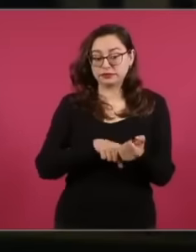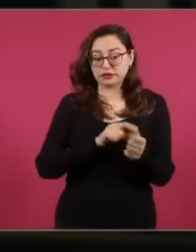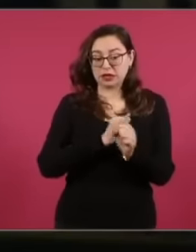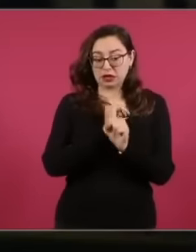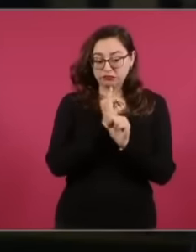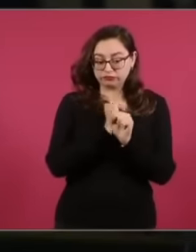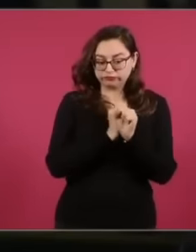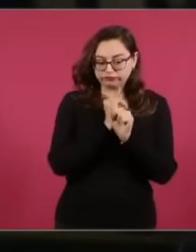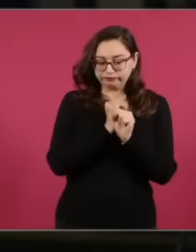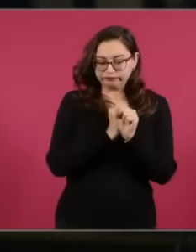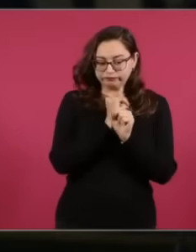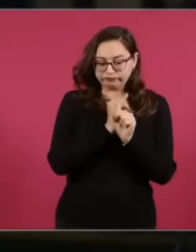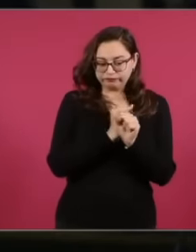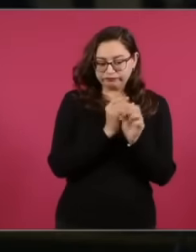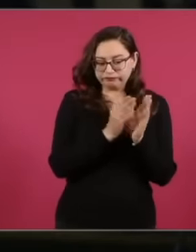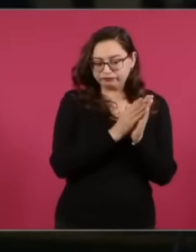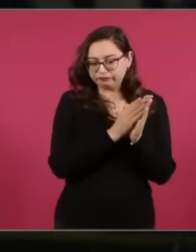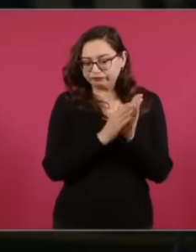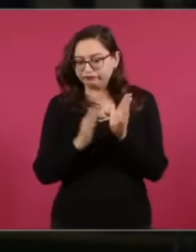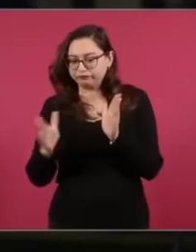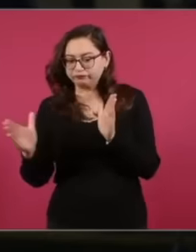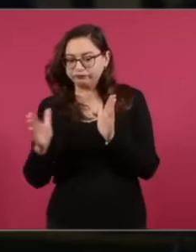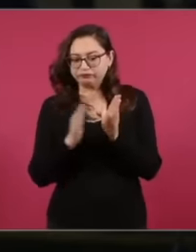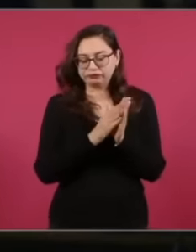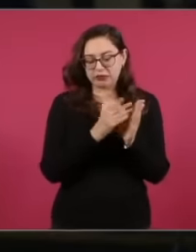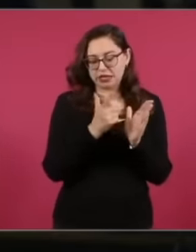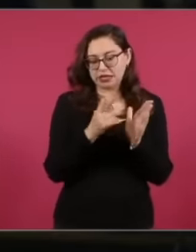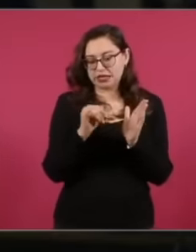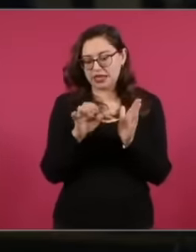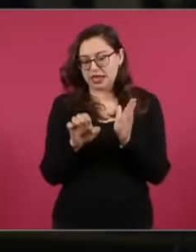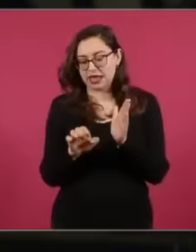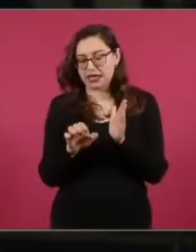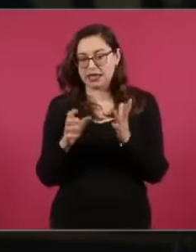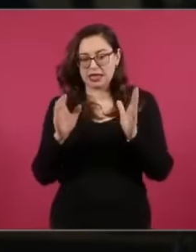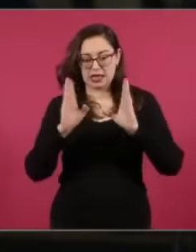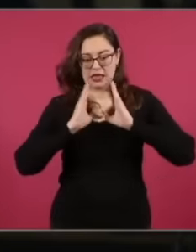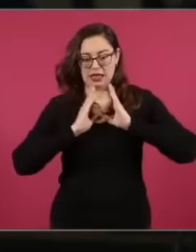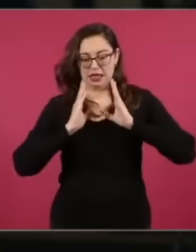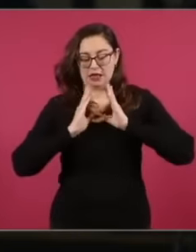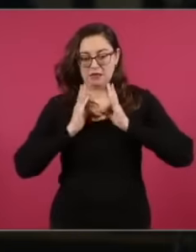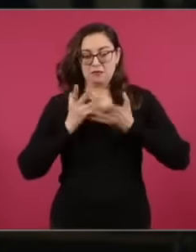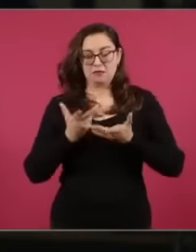influenced the actions of the hii and its impact on the army That is to say, since the last six-year term